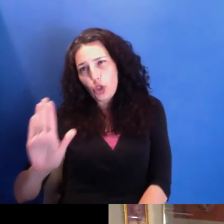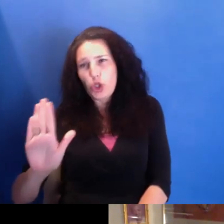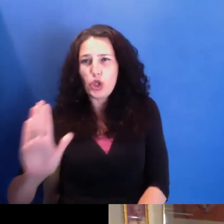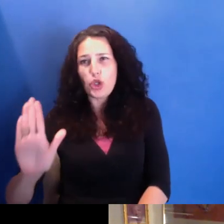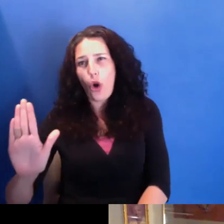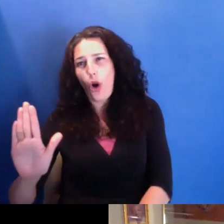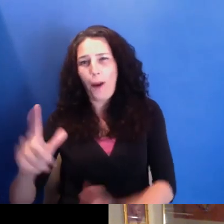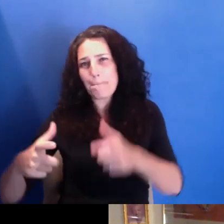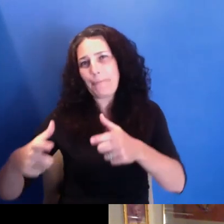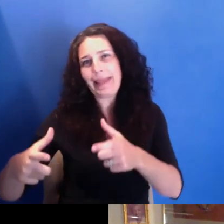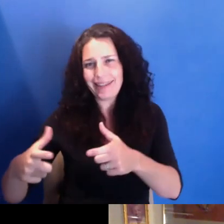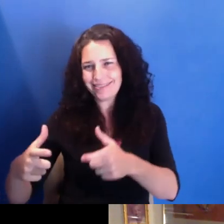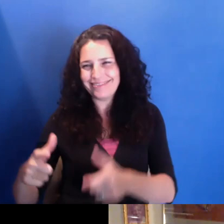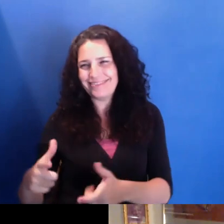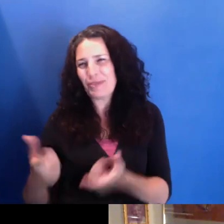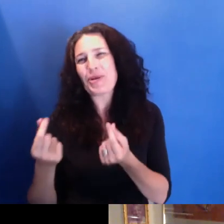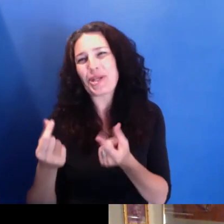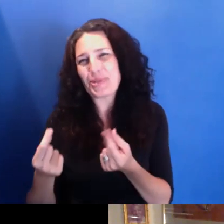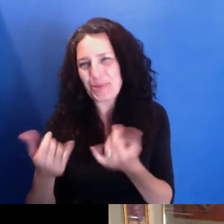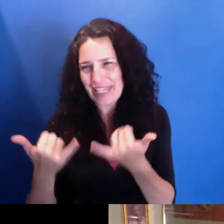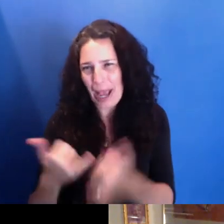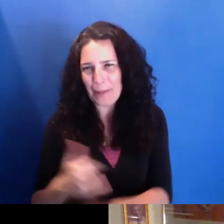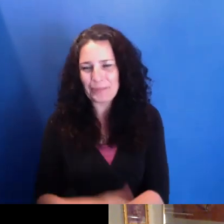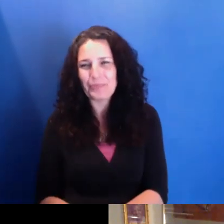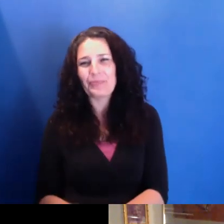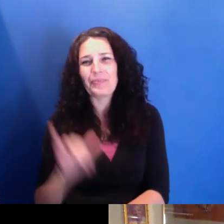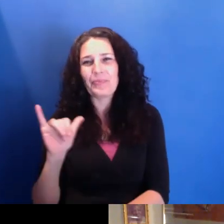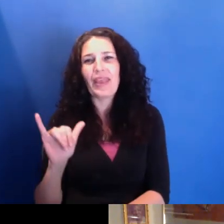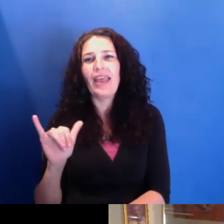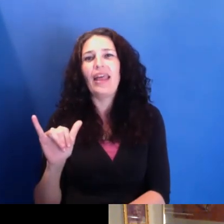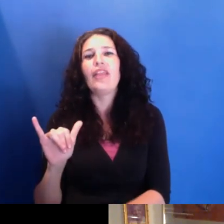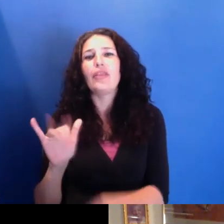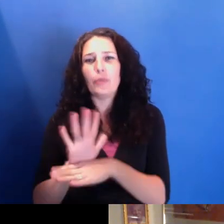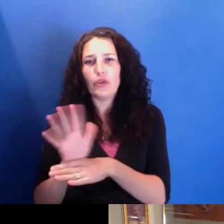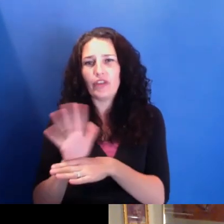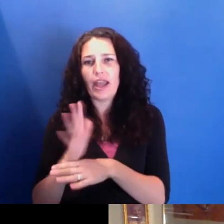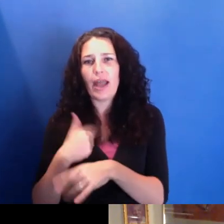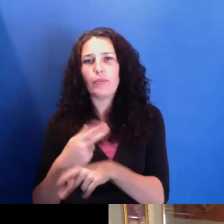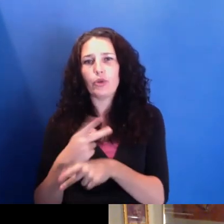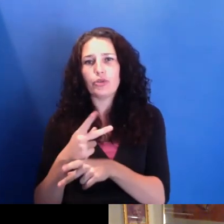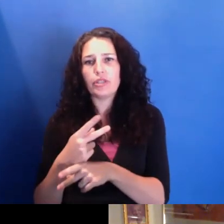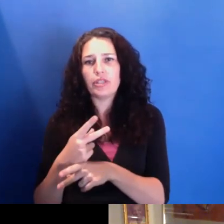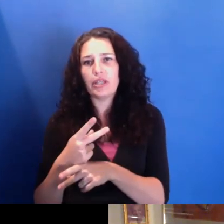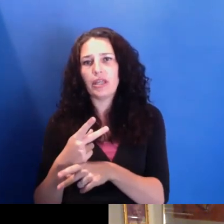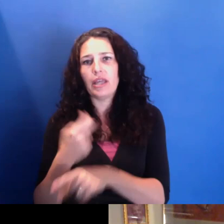Well, like I said, so the Gil Scott Heron film that I'm producing with Orlando Bagwell is on my plate.